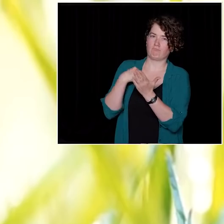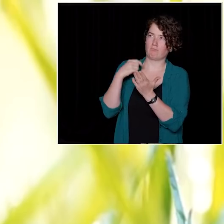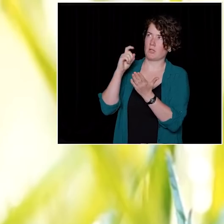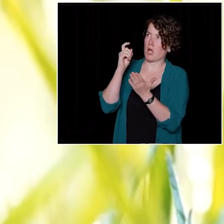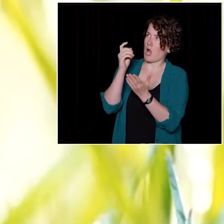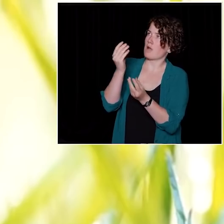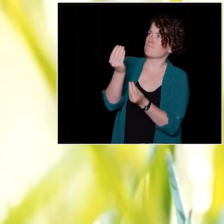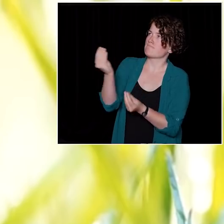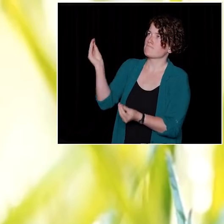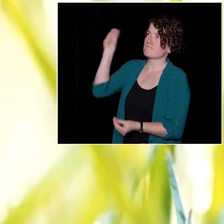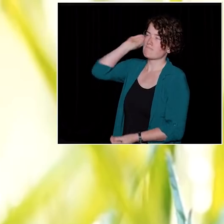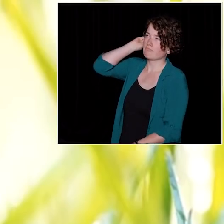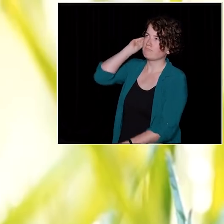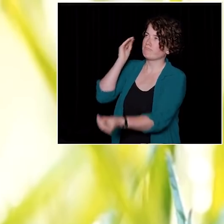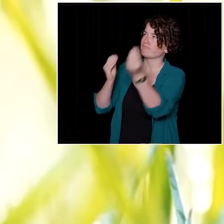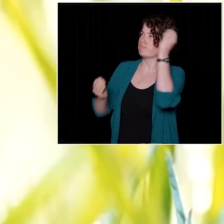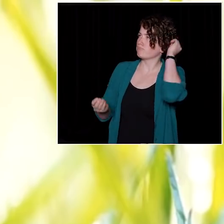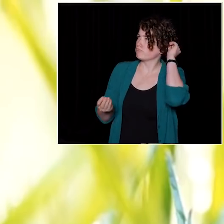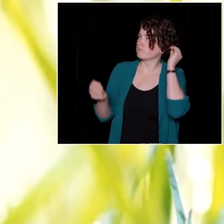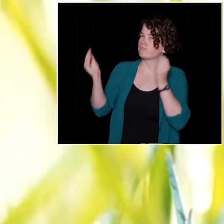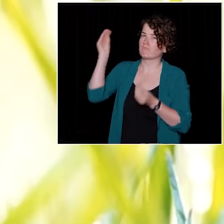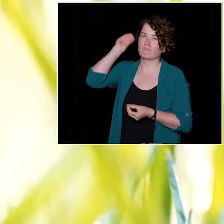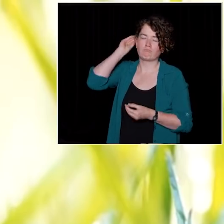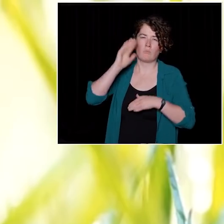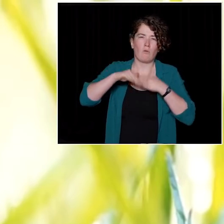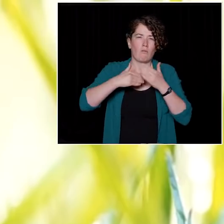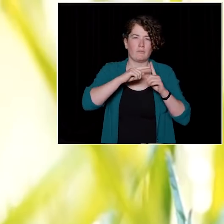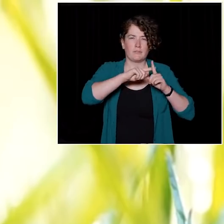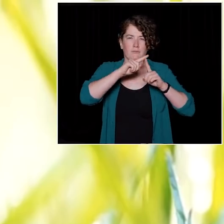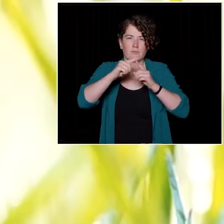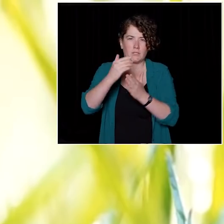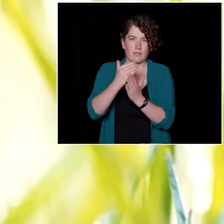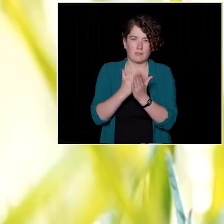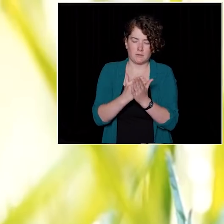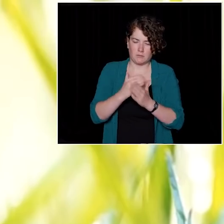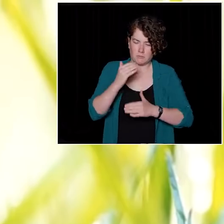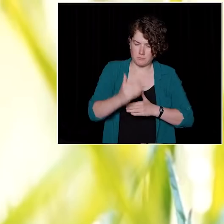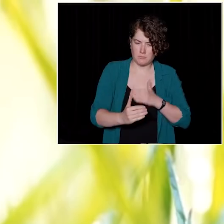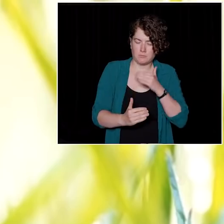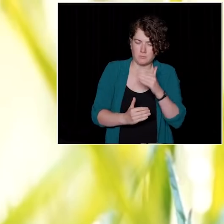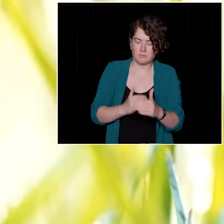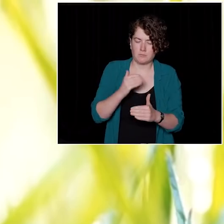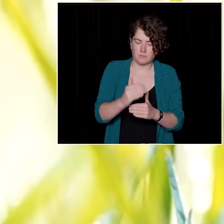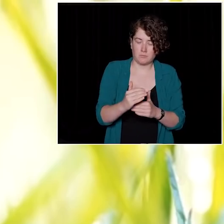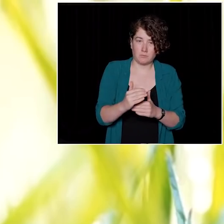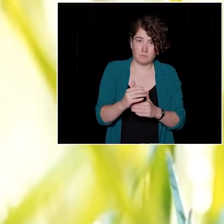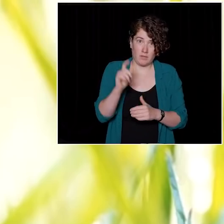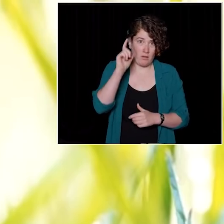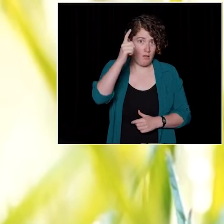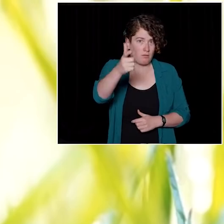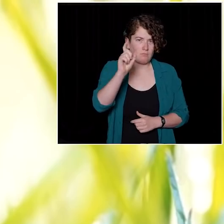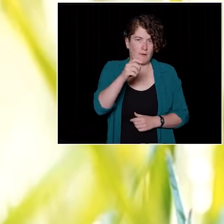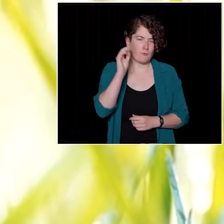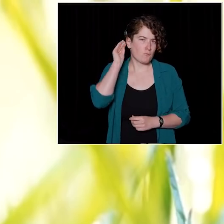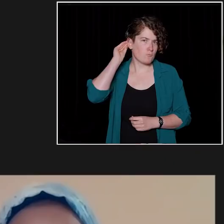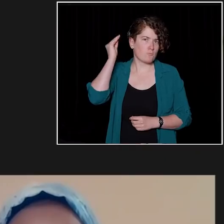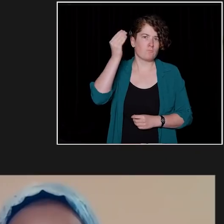we have to take those lessons and tuck them away. Eventually, we need to take them out and exercise them